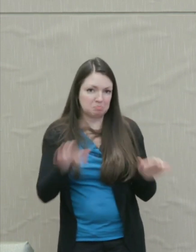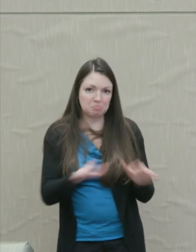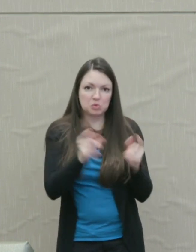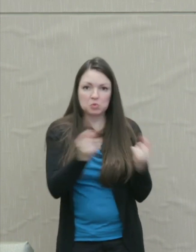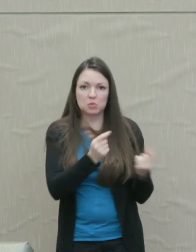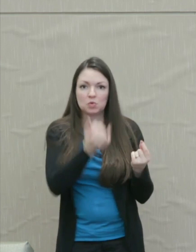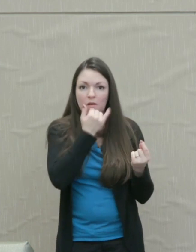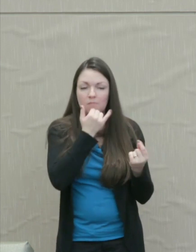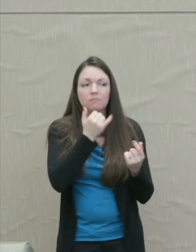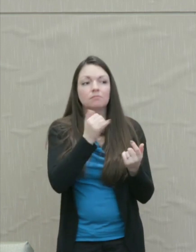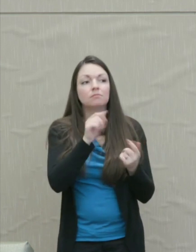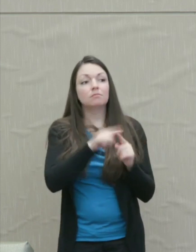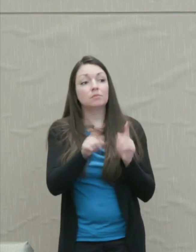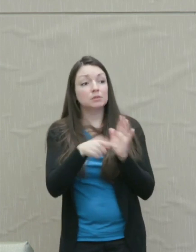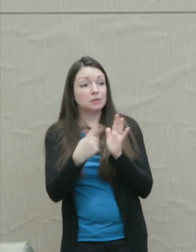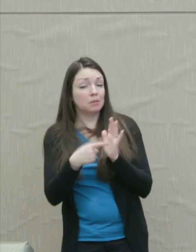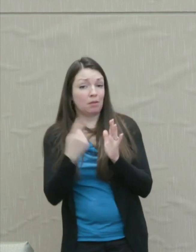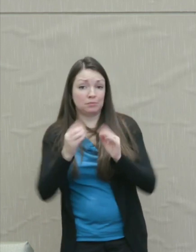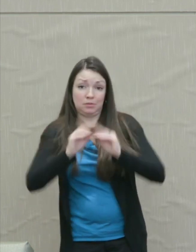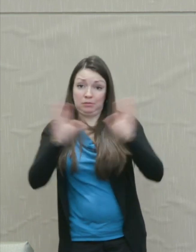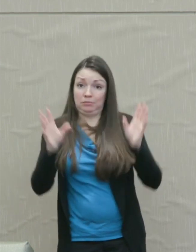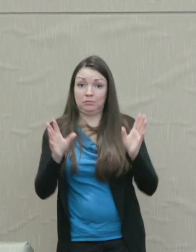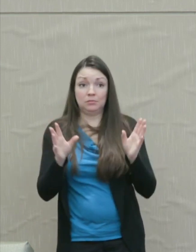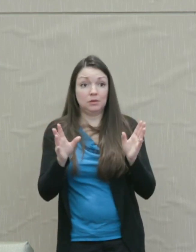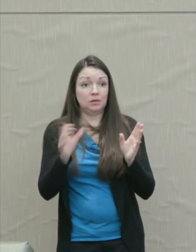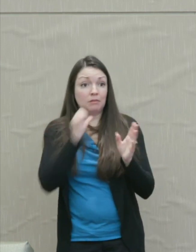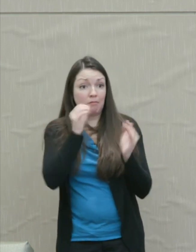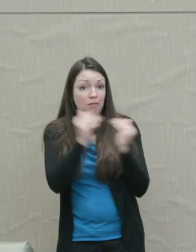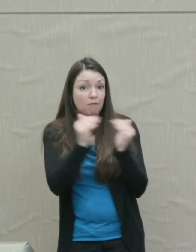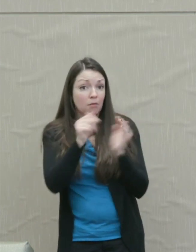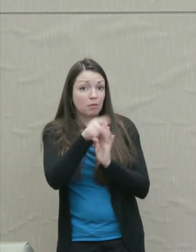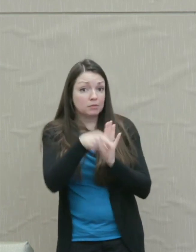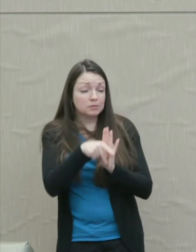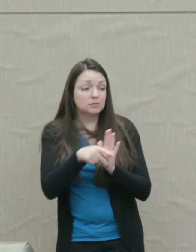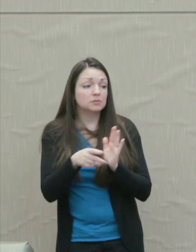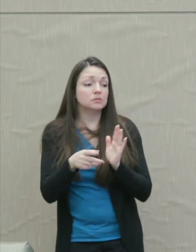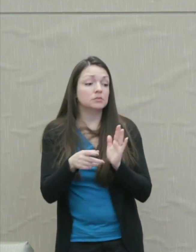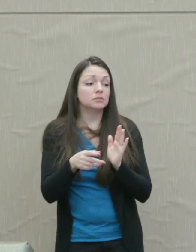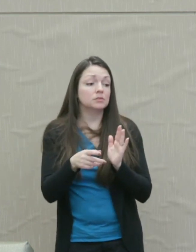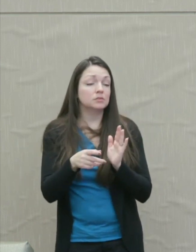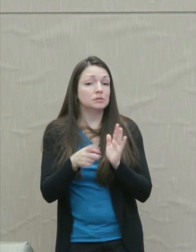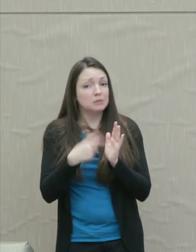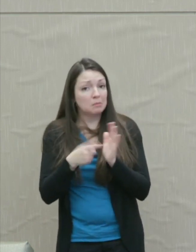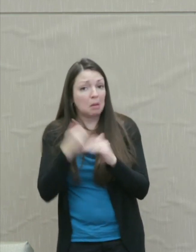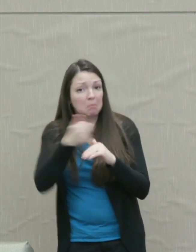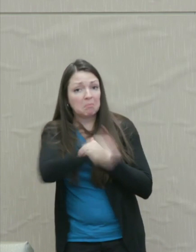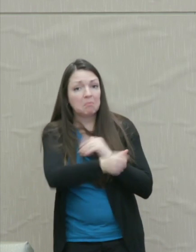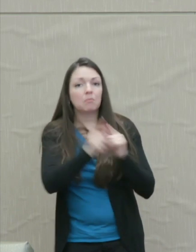And sometimes by clearly stupid or unfair policies, but more often their cause is uncertain.